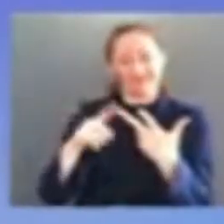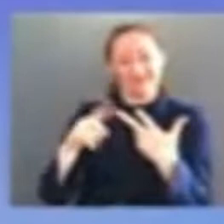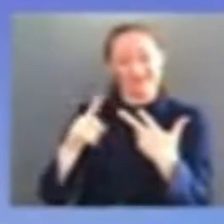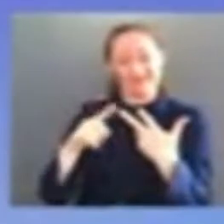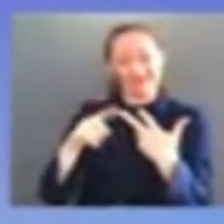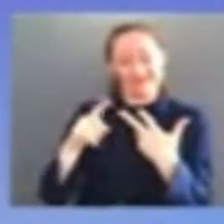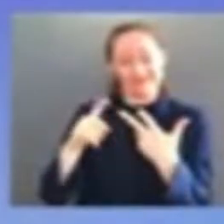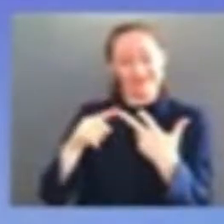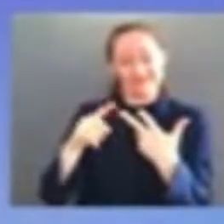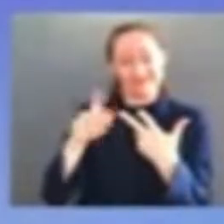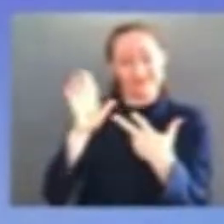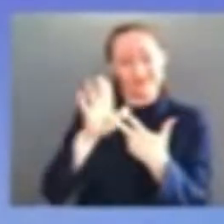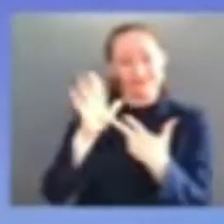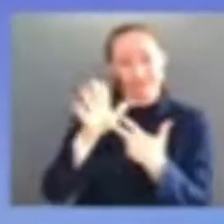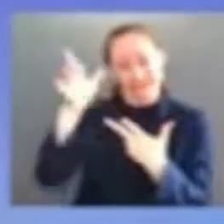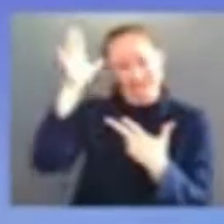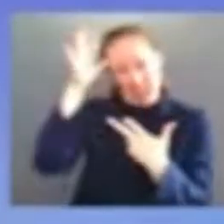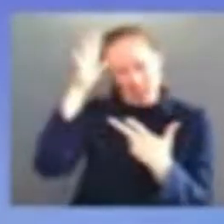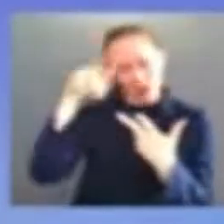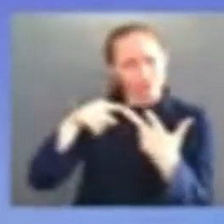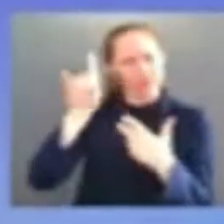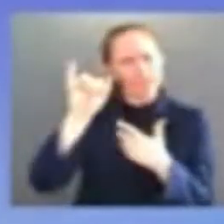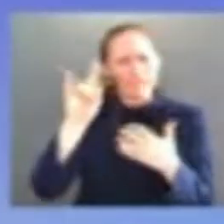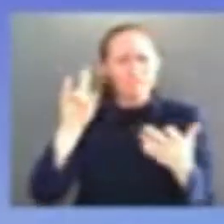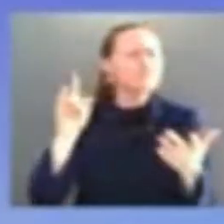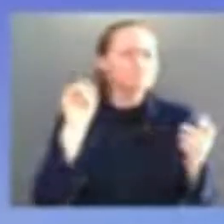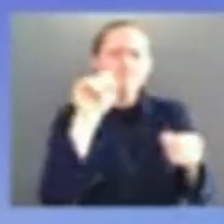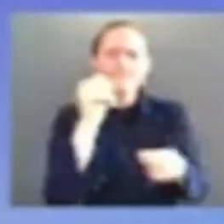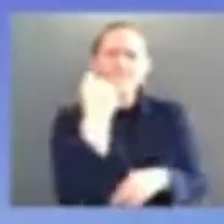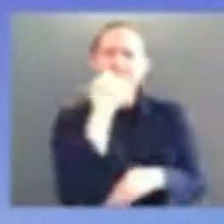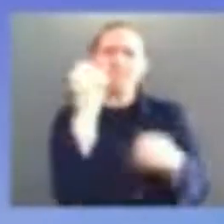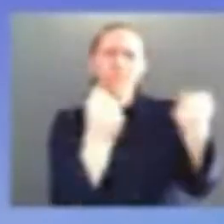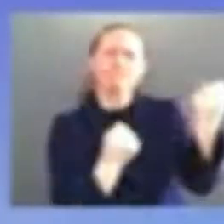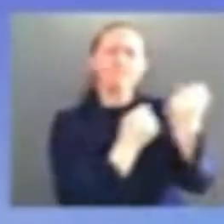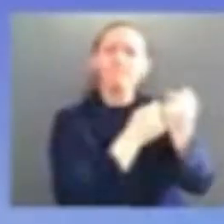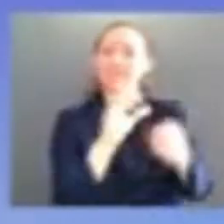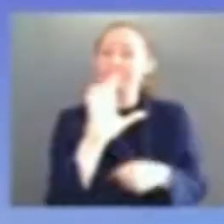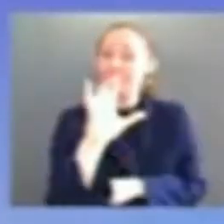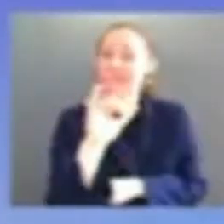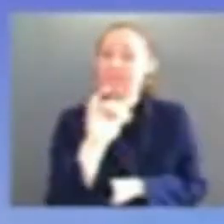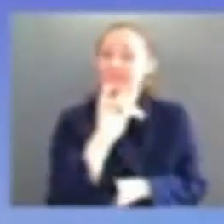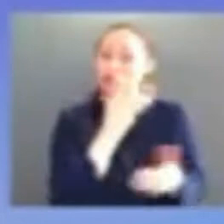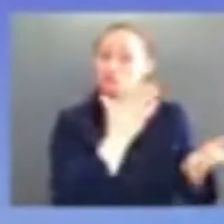credit for setting aside partnership and making it carefully considered judgment based on the